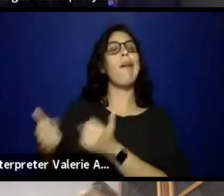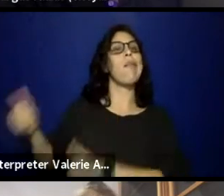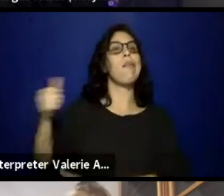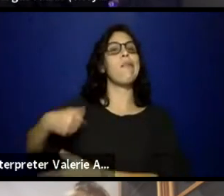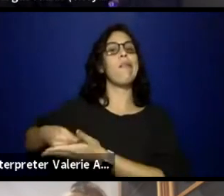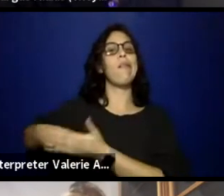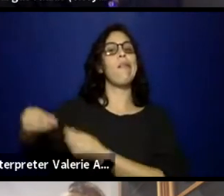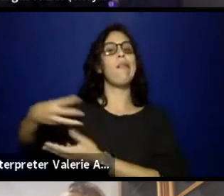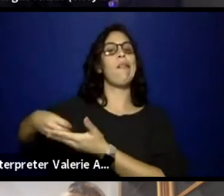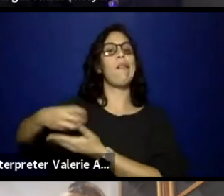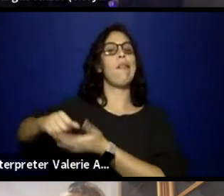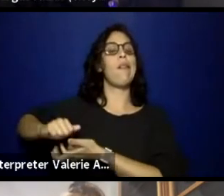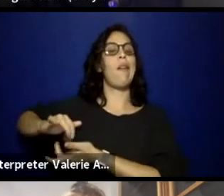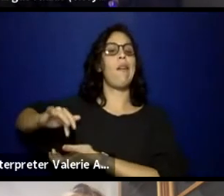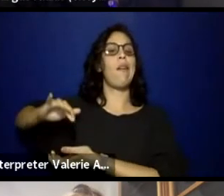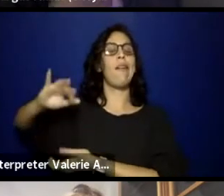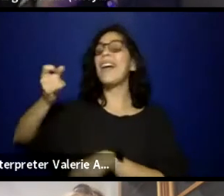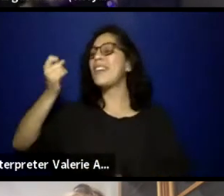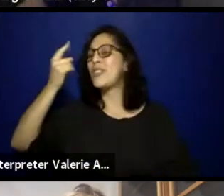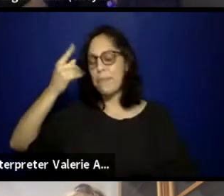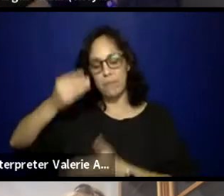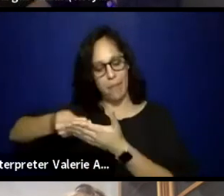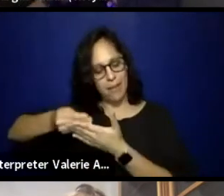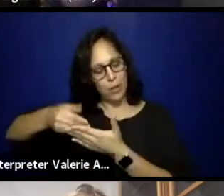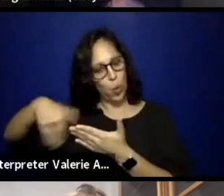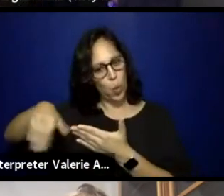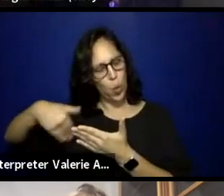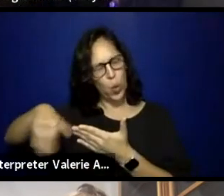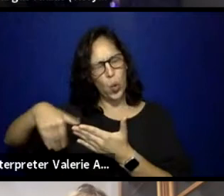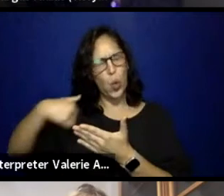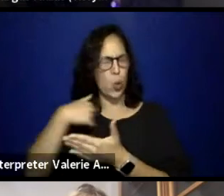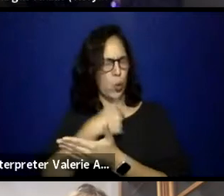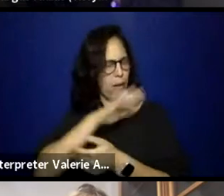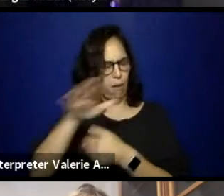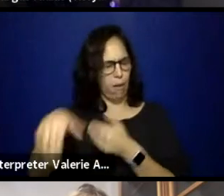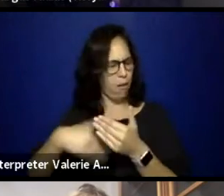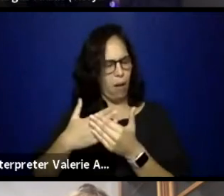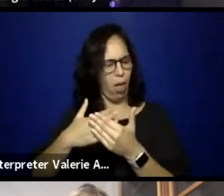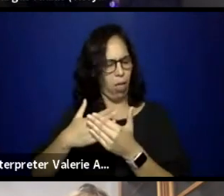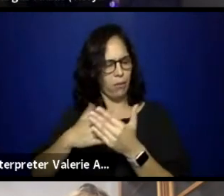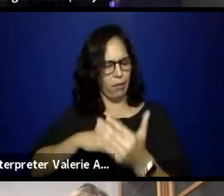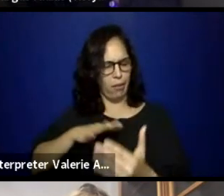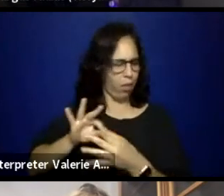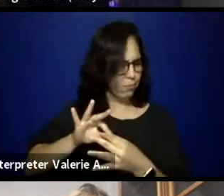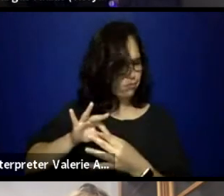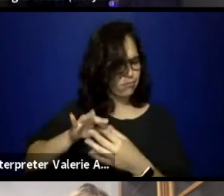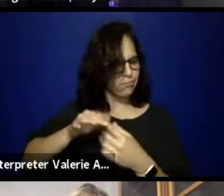I understand, money is hard and tight. We're all struggling artists, and I super get that,